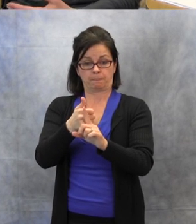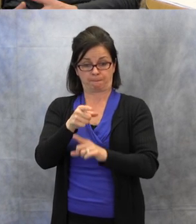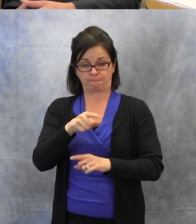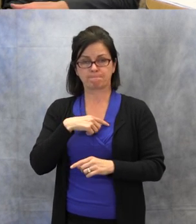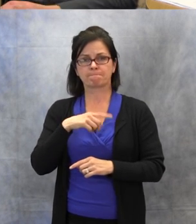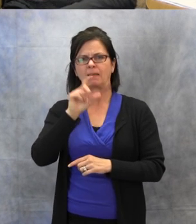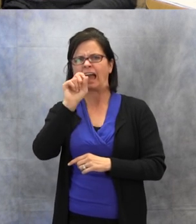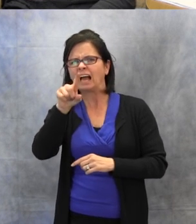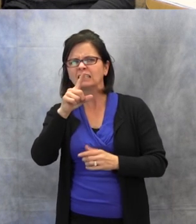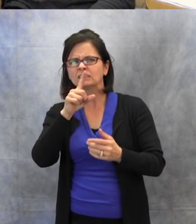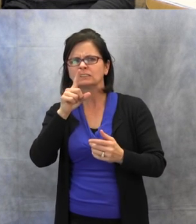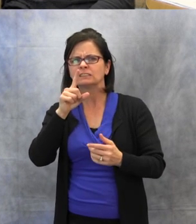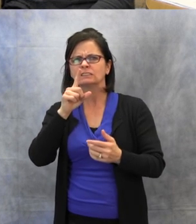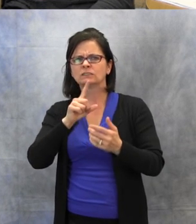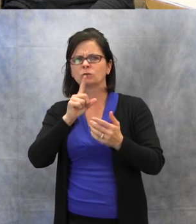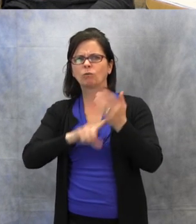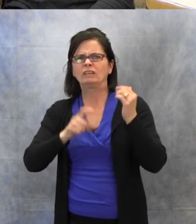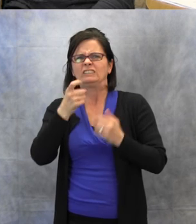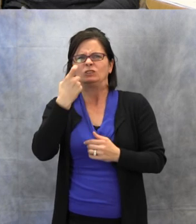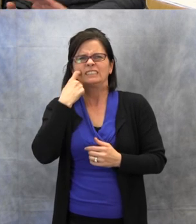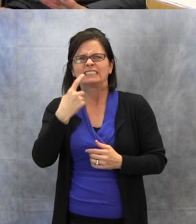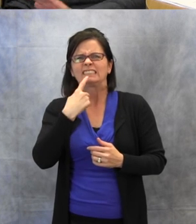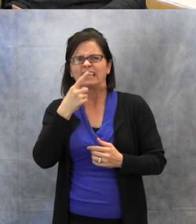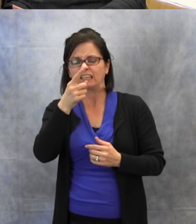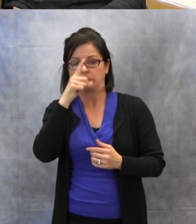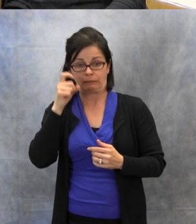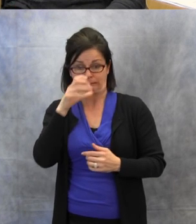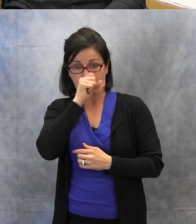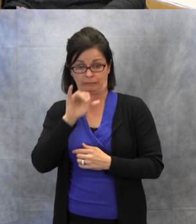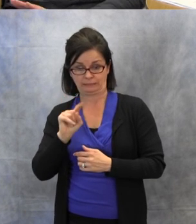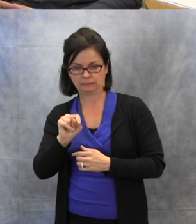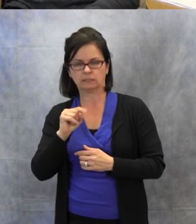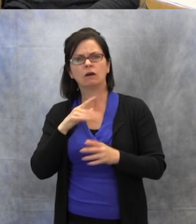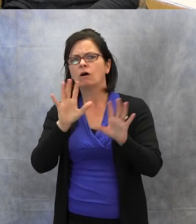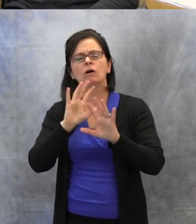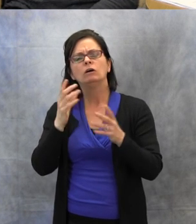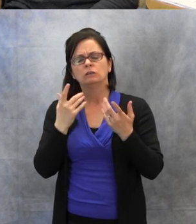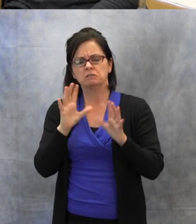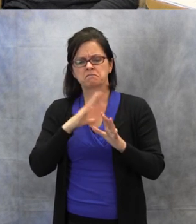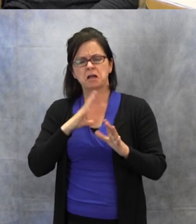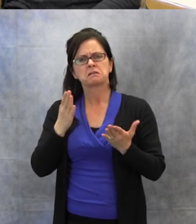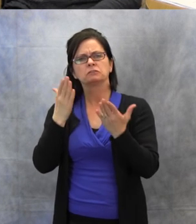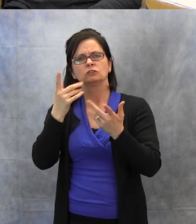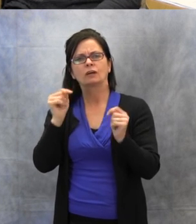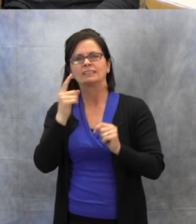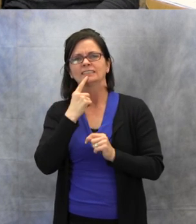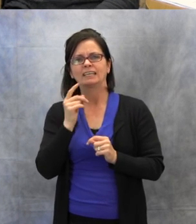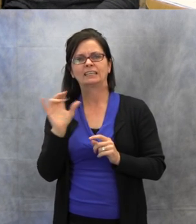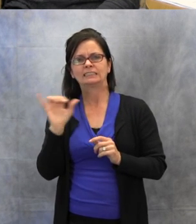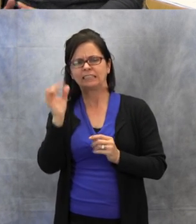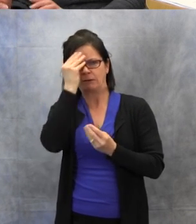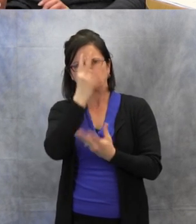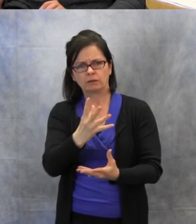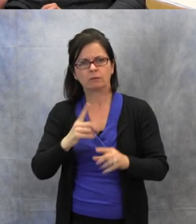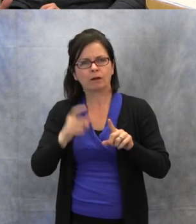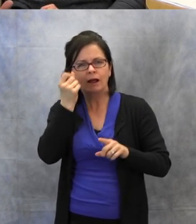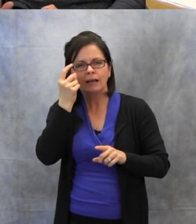because they missed it. Just try saying the same thing using different words. Sometimes just a different word